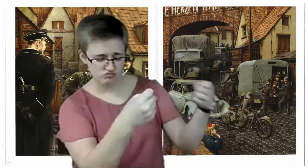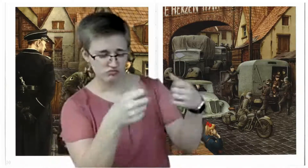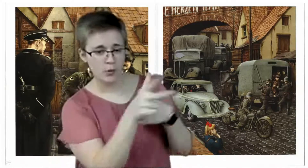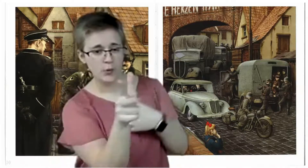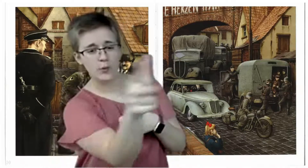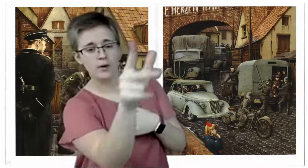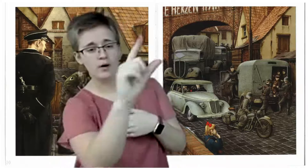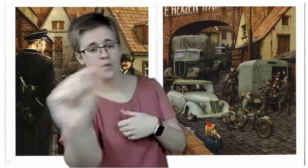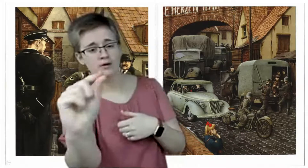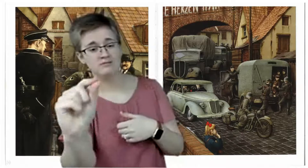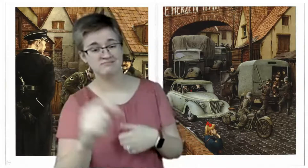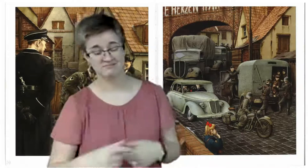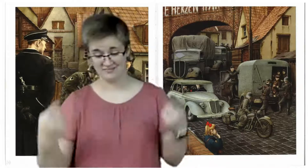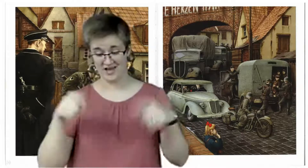It happened very fast.